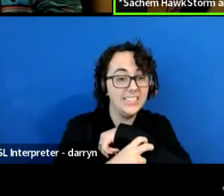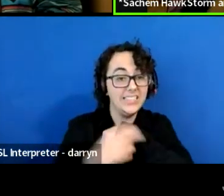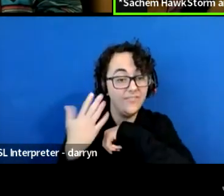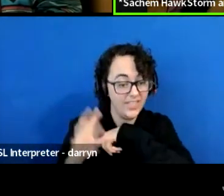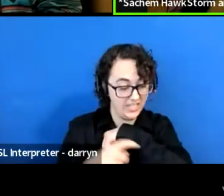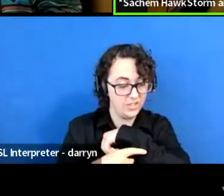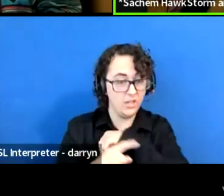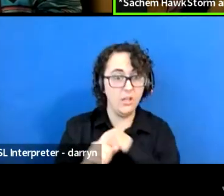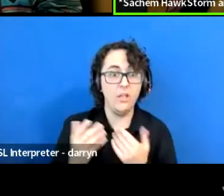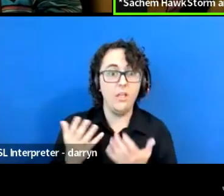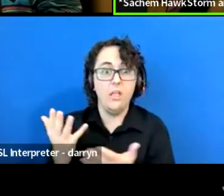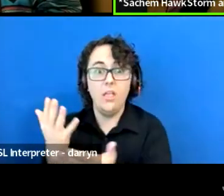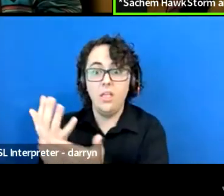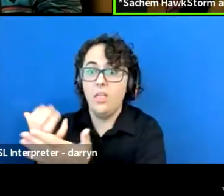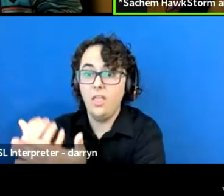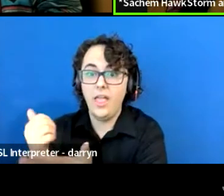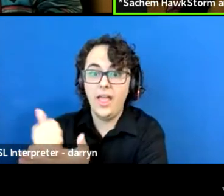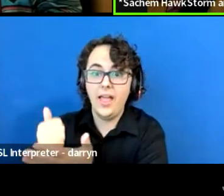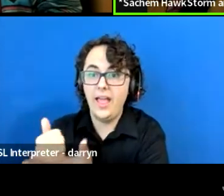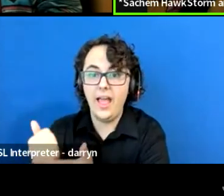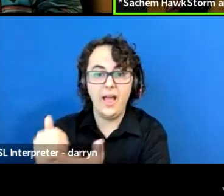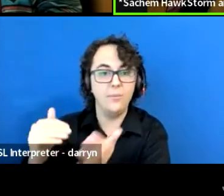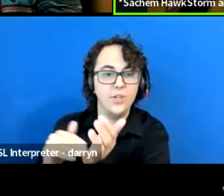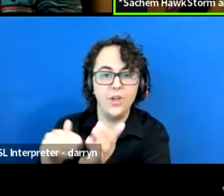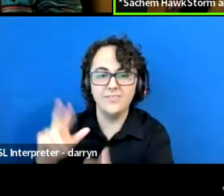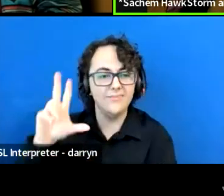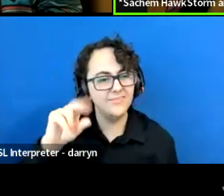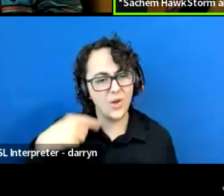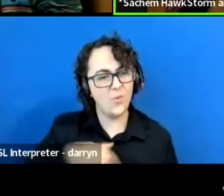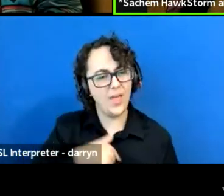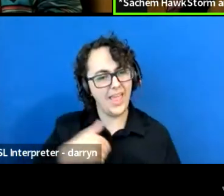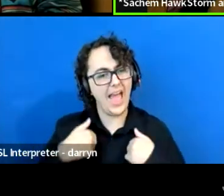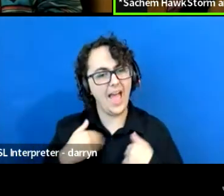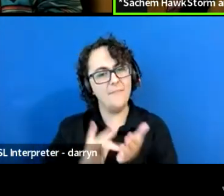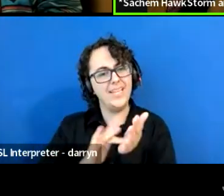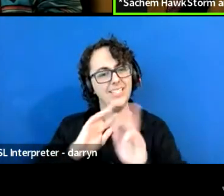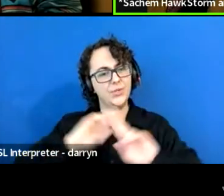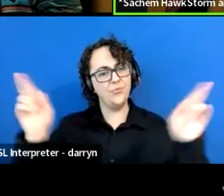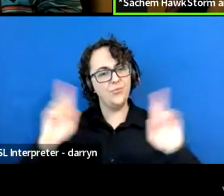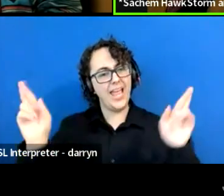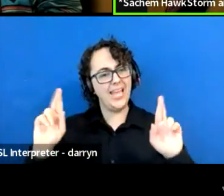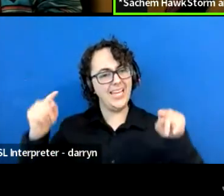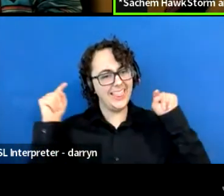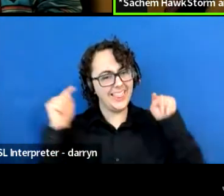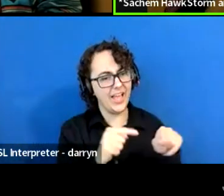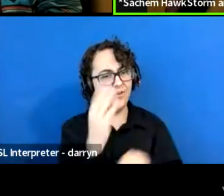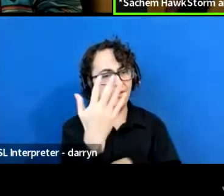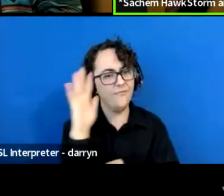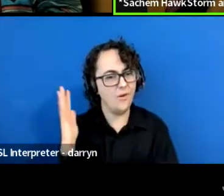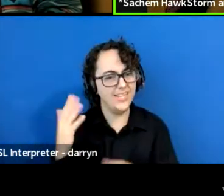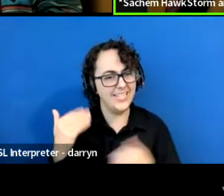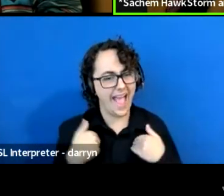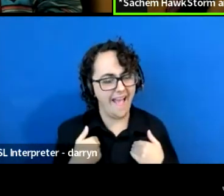in the jungle and we need to understand how is important to protect this knowledge,